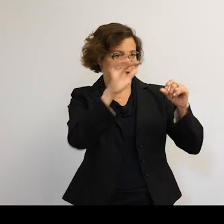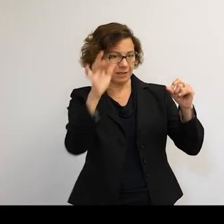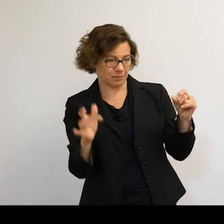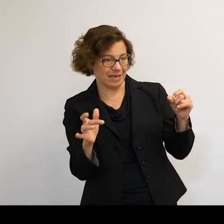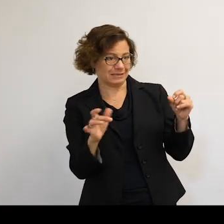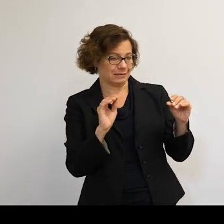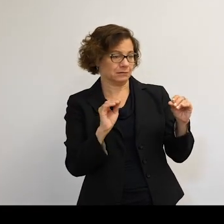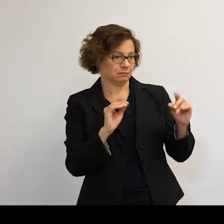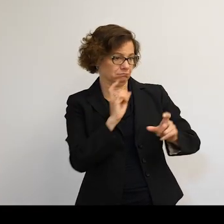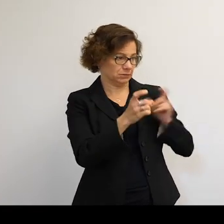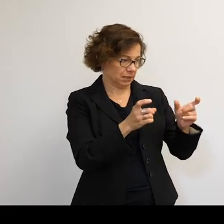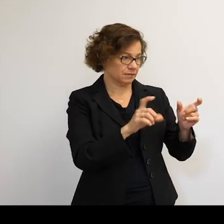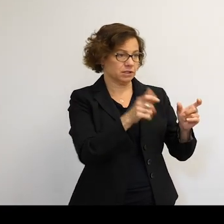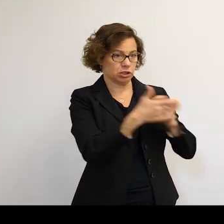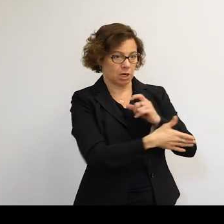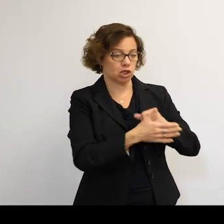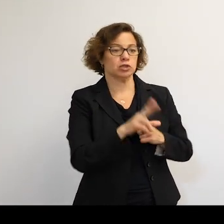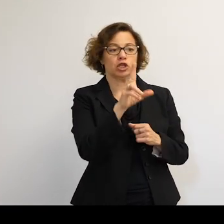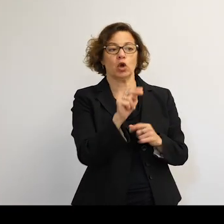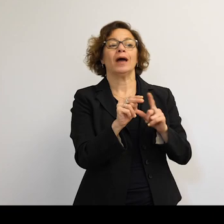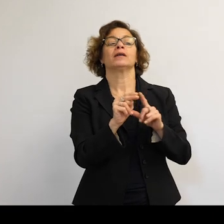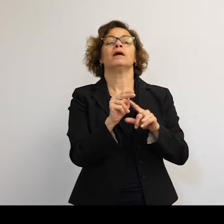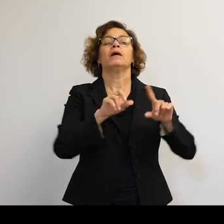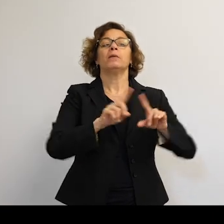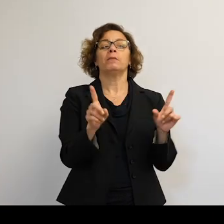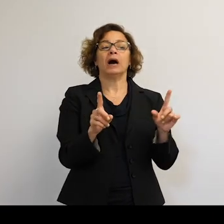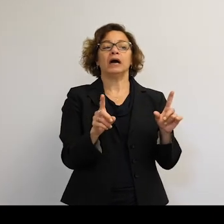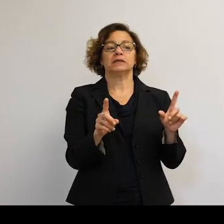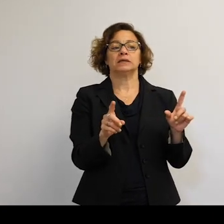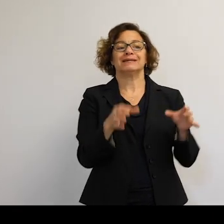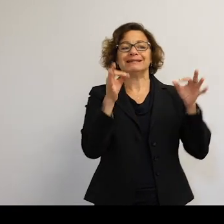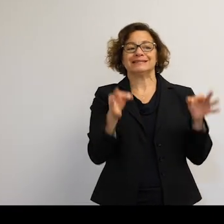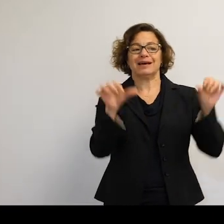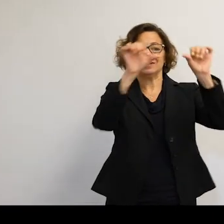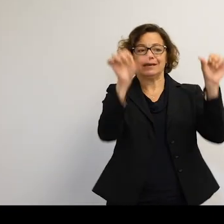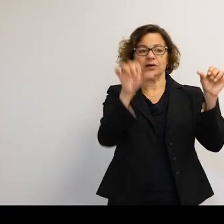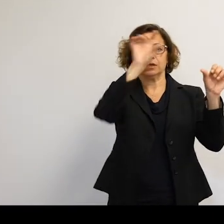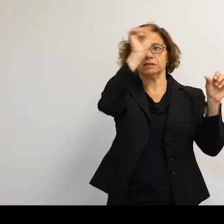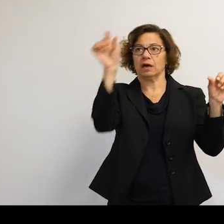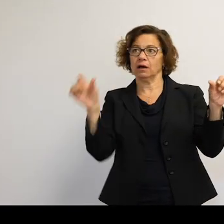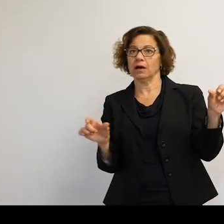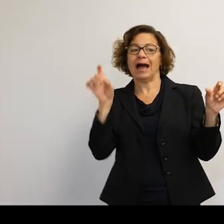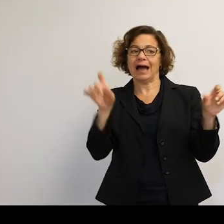But the idea is that because there is very definite areas and slots, you've got to stay in your area.